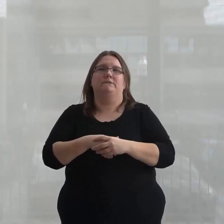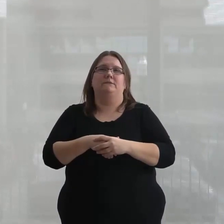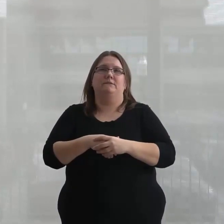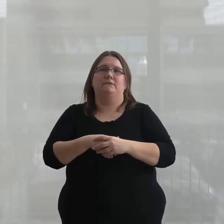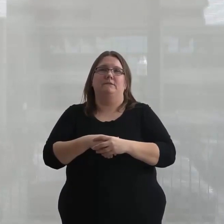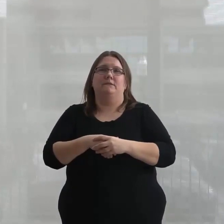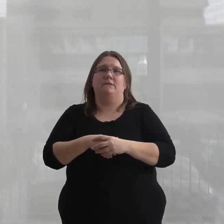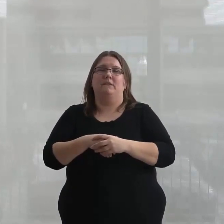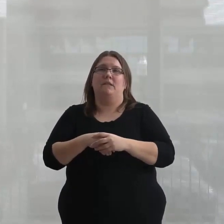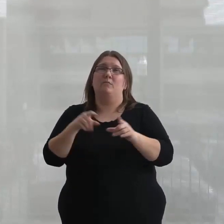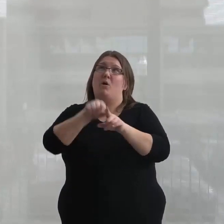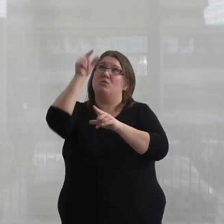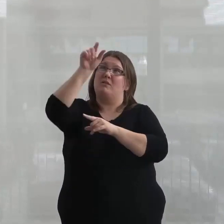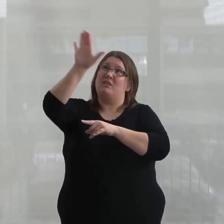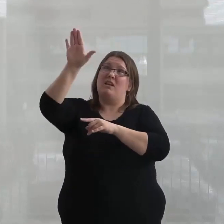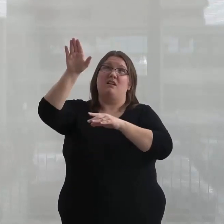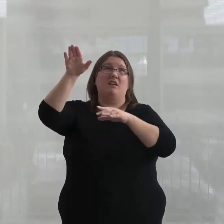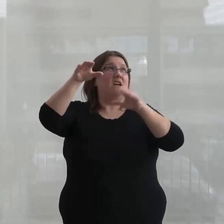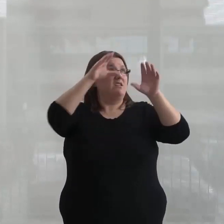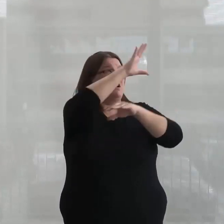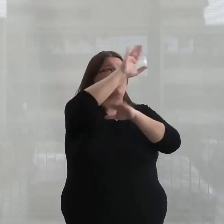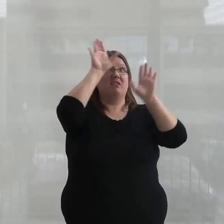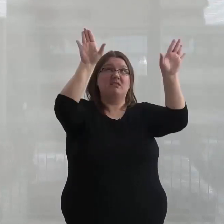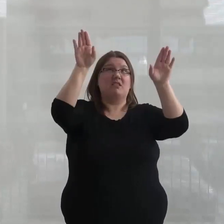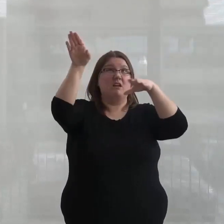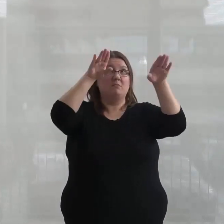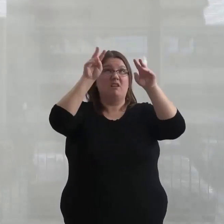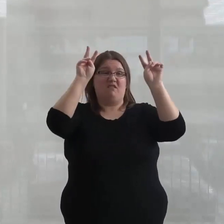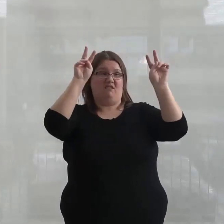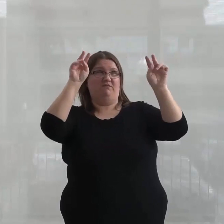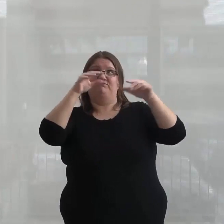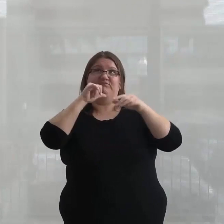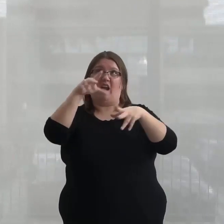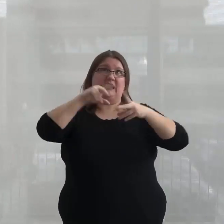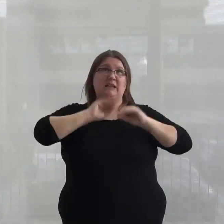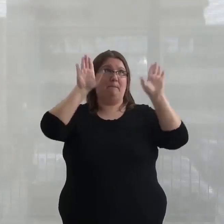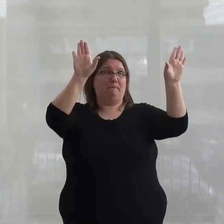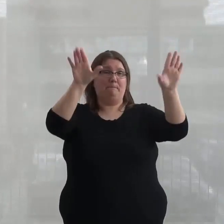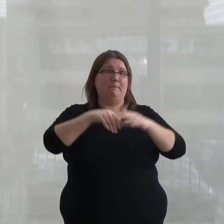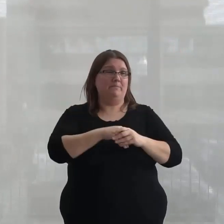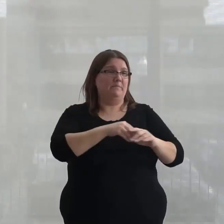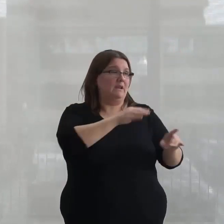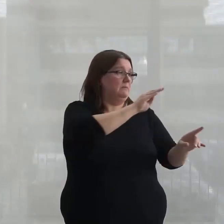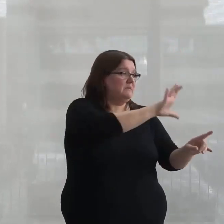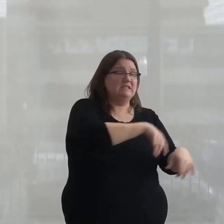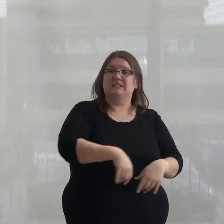and to condemn the government and the companies that are doing this to Indigenous peoples in Wet'suwet'en and in Tyendinaga.